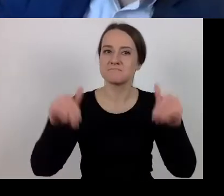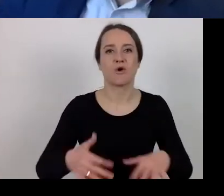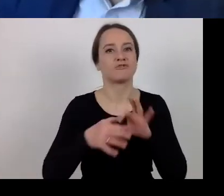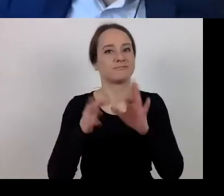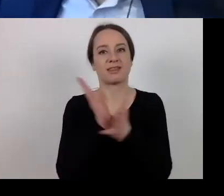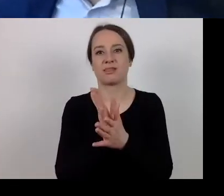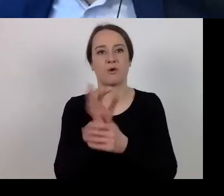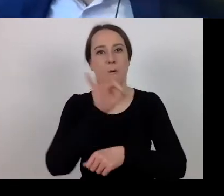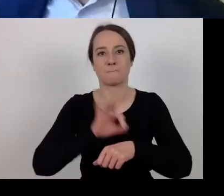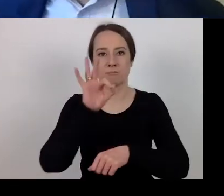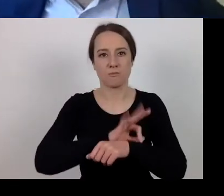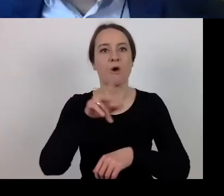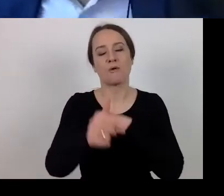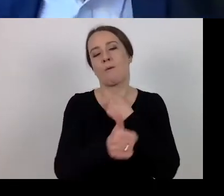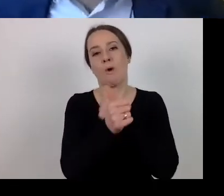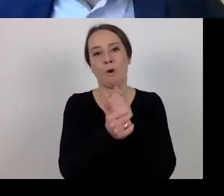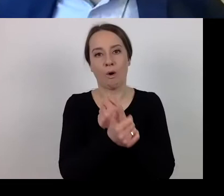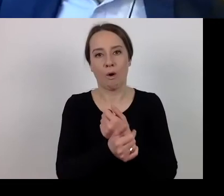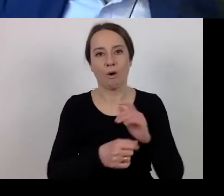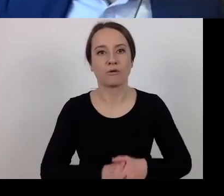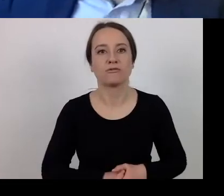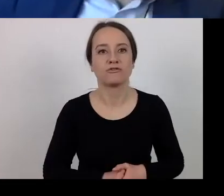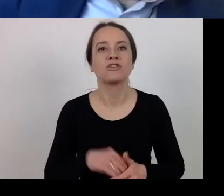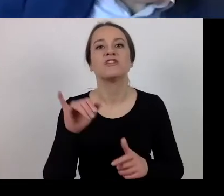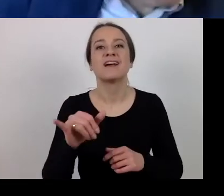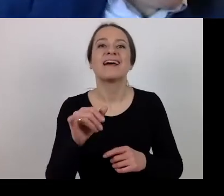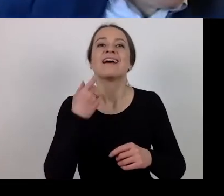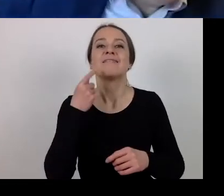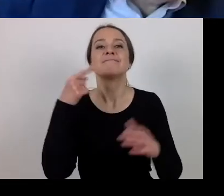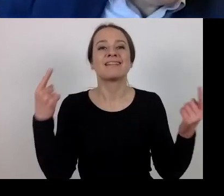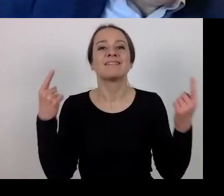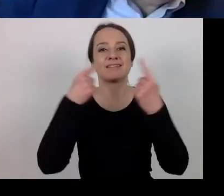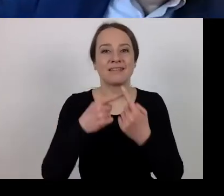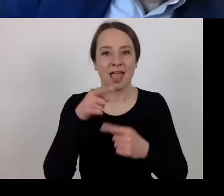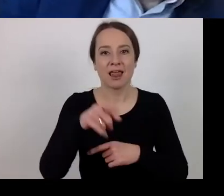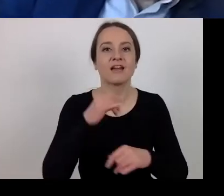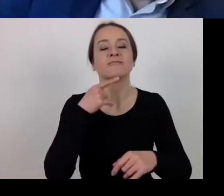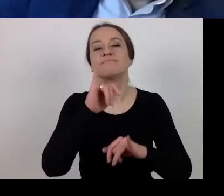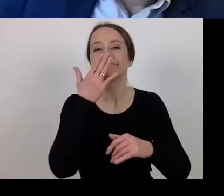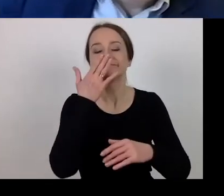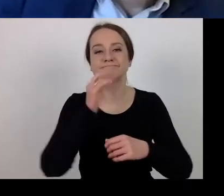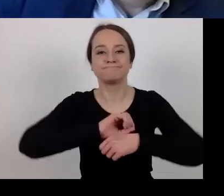aimed at counteracting the effects of the outbreak of COVID-19? Let me stress and repeat